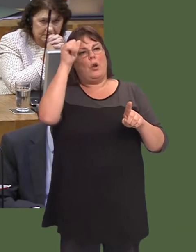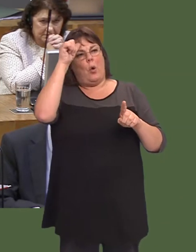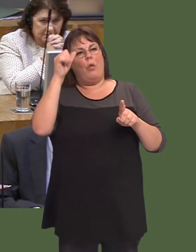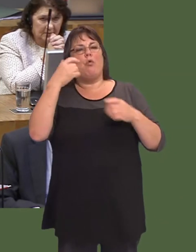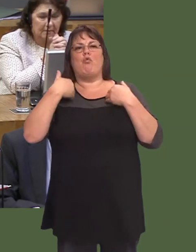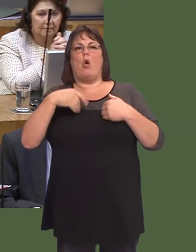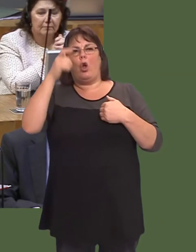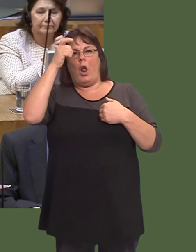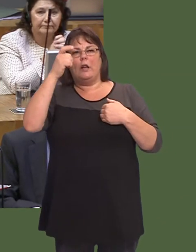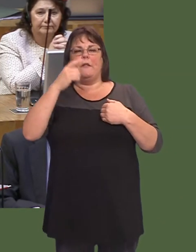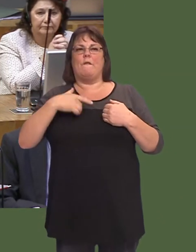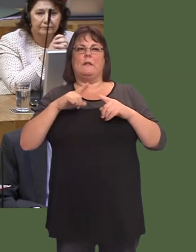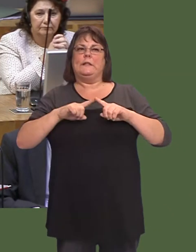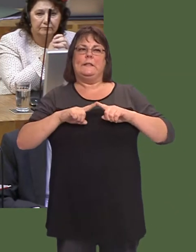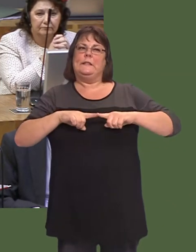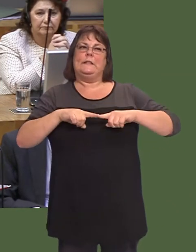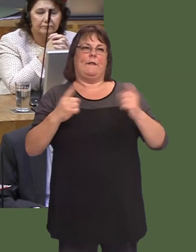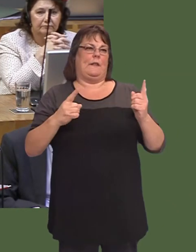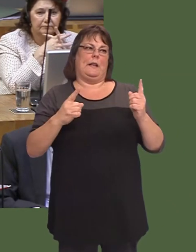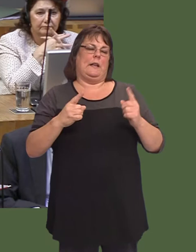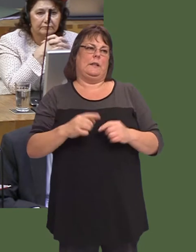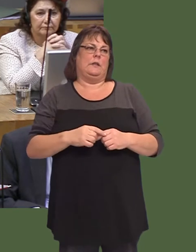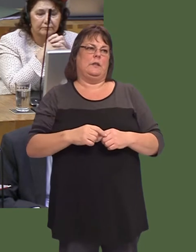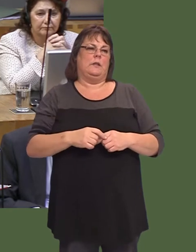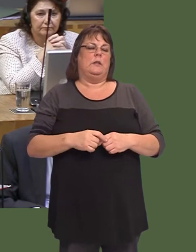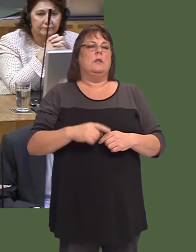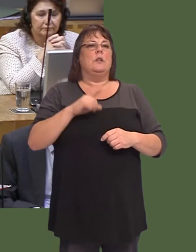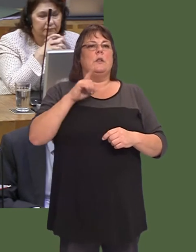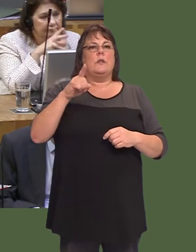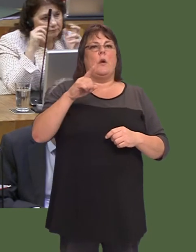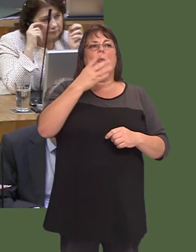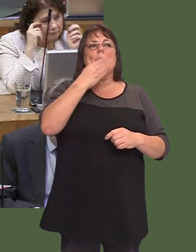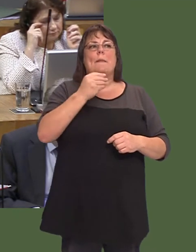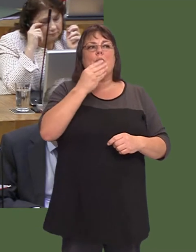sydd gennym ni er mwyn sicrhau bod y sefyllfa dros dro yn Llwynhelyg yn newid, er mwyn bod